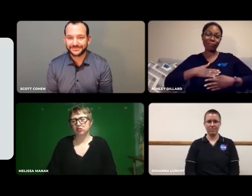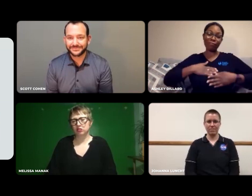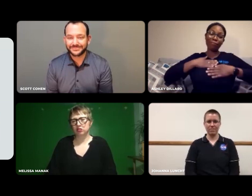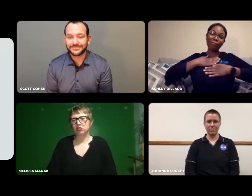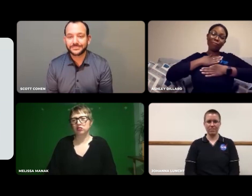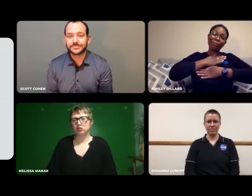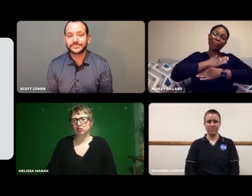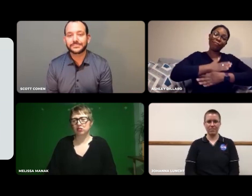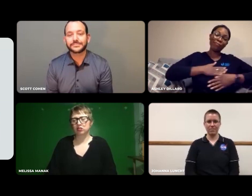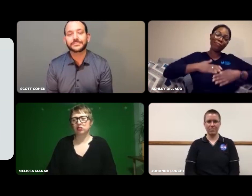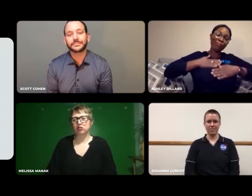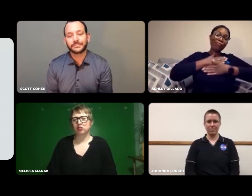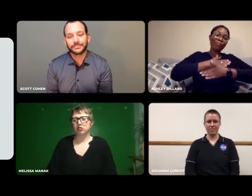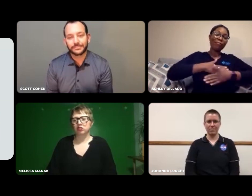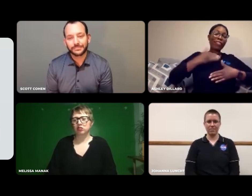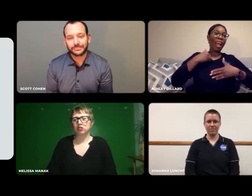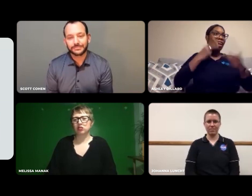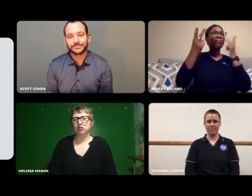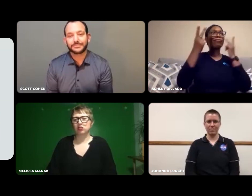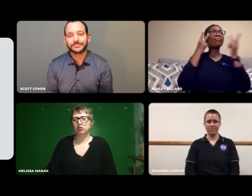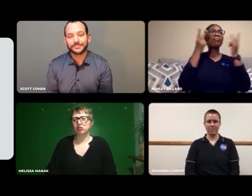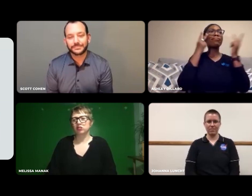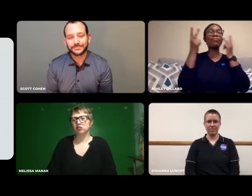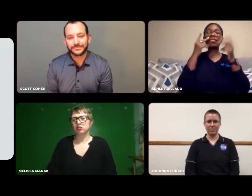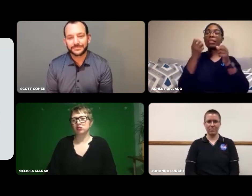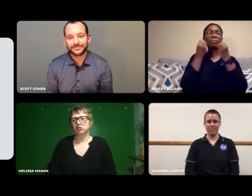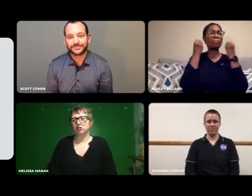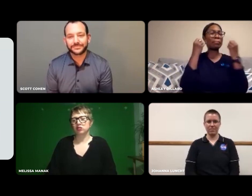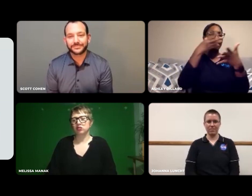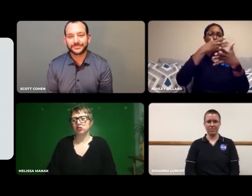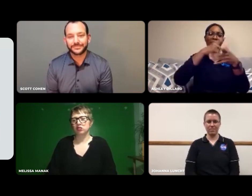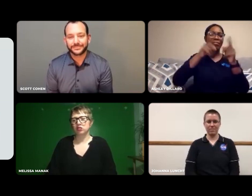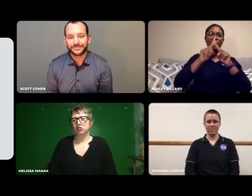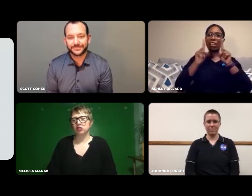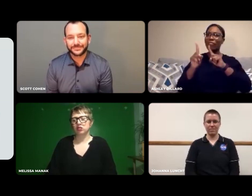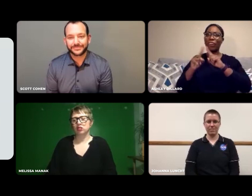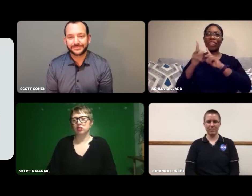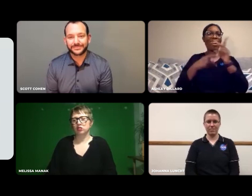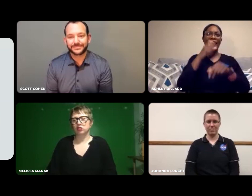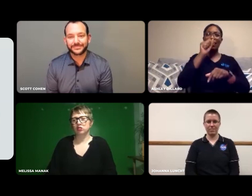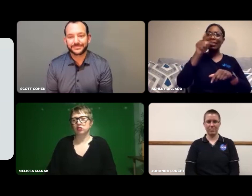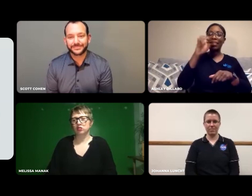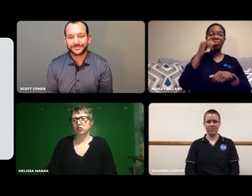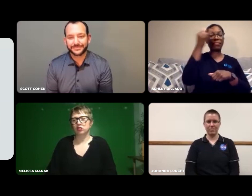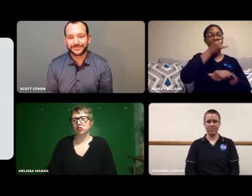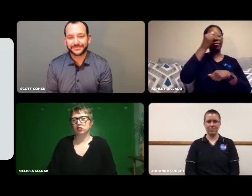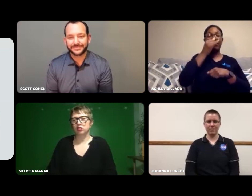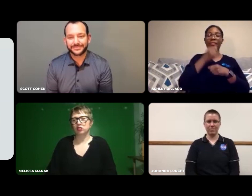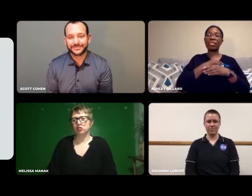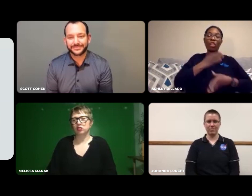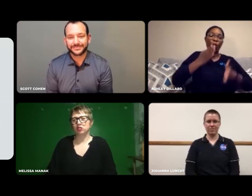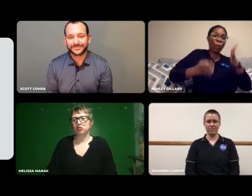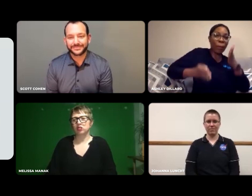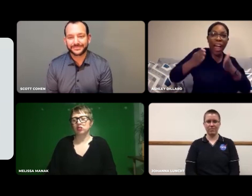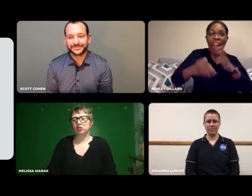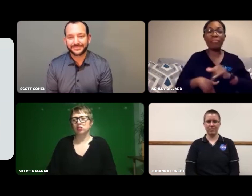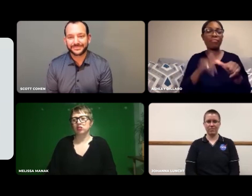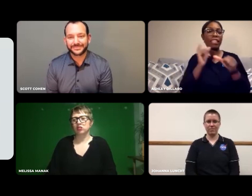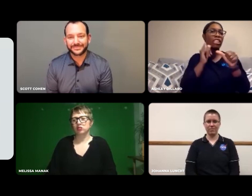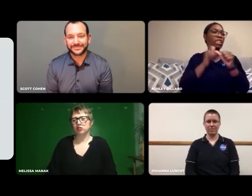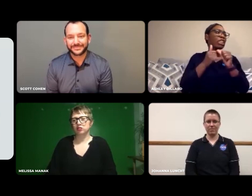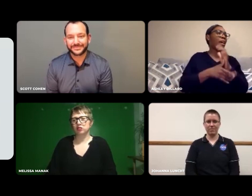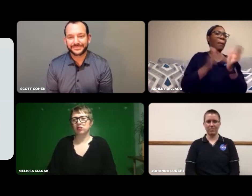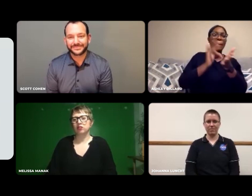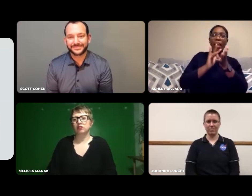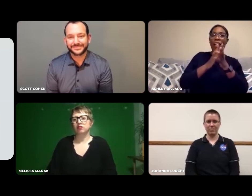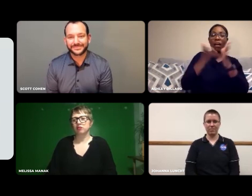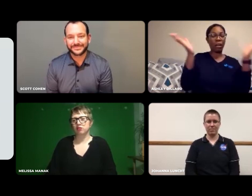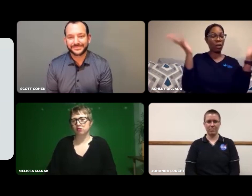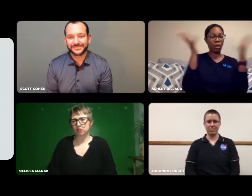I really enjoyed seeing so many different types of STEM: robotics, engineering, and medicine.